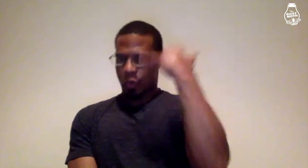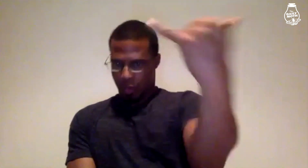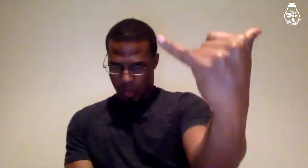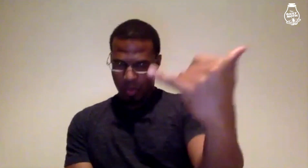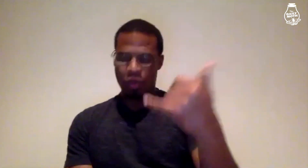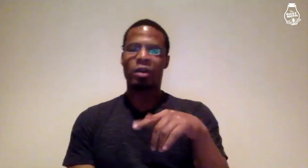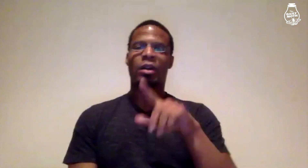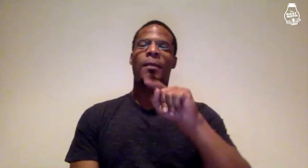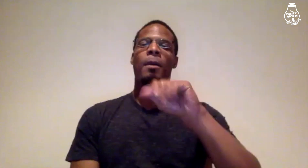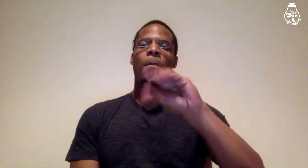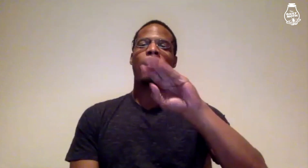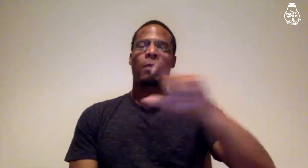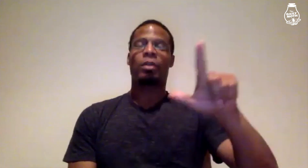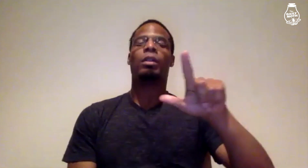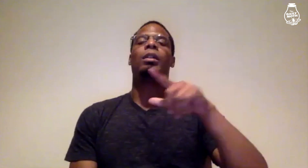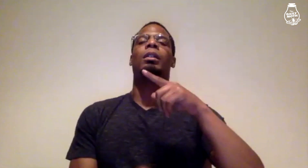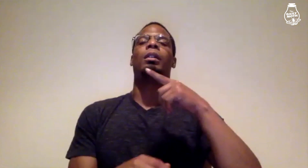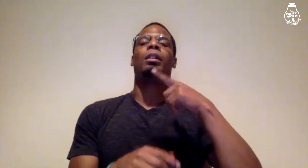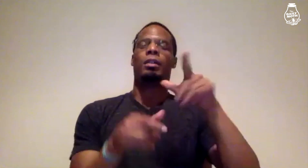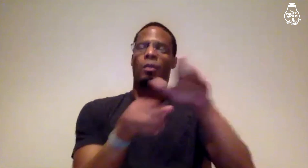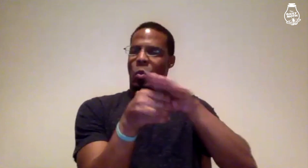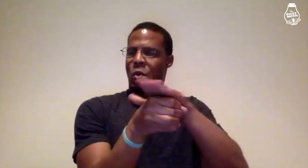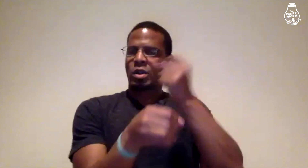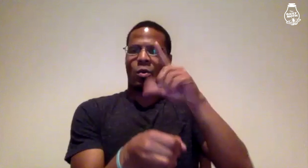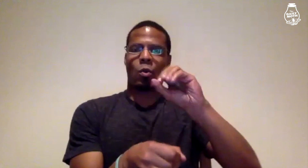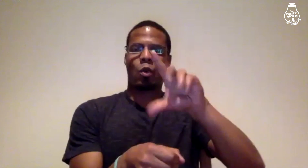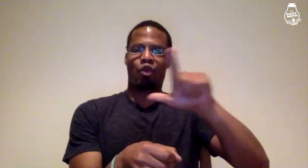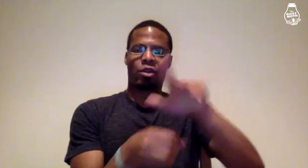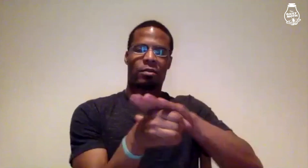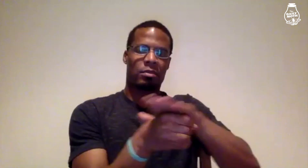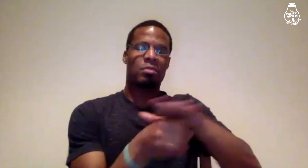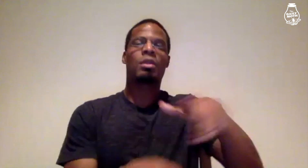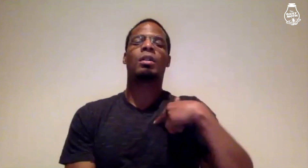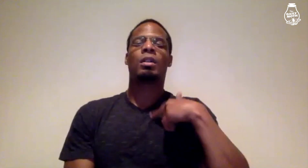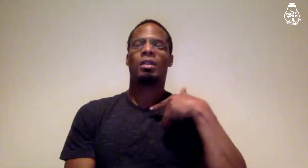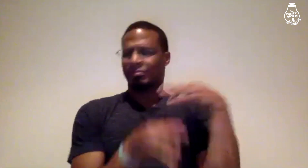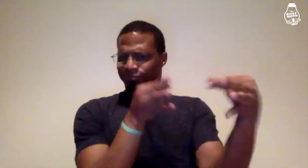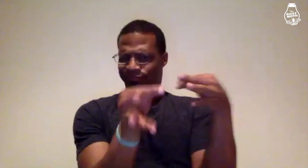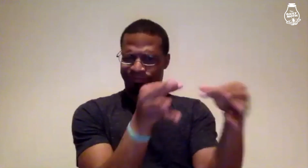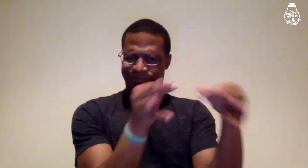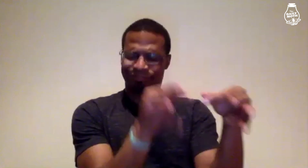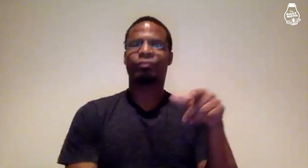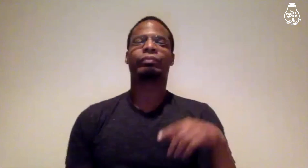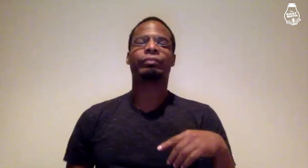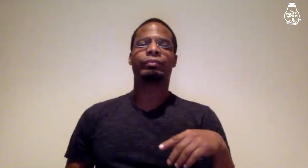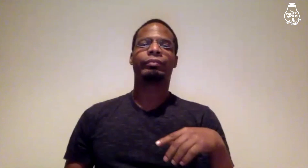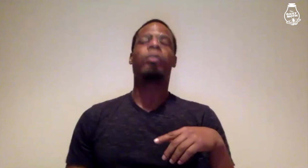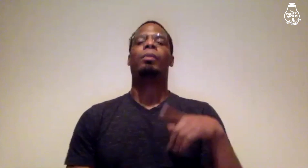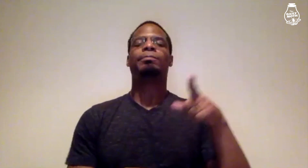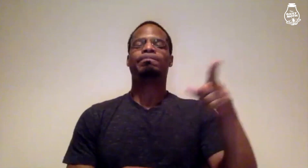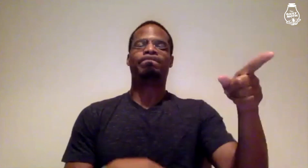I called Taco Bell (the local one) and explained what happened.